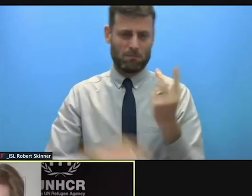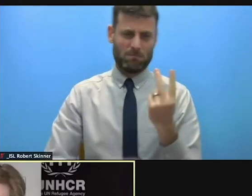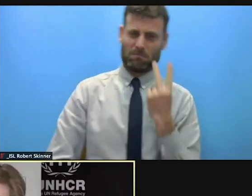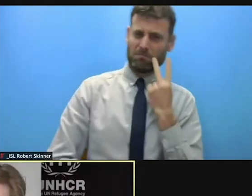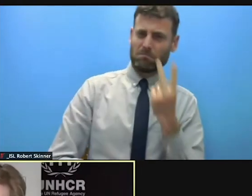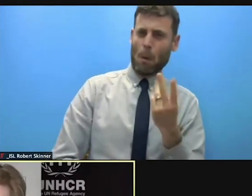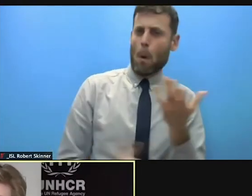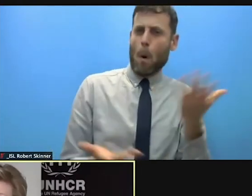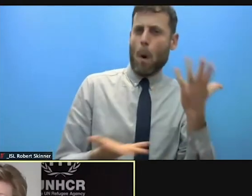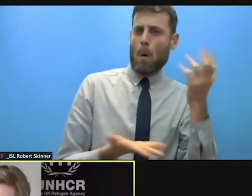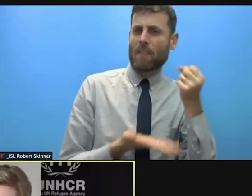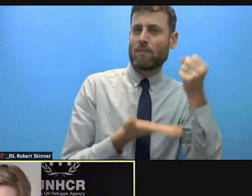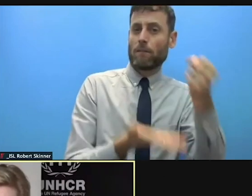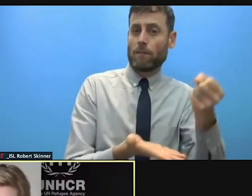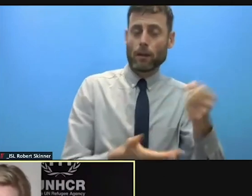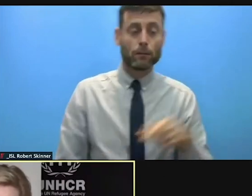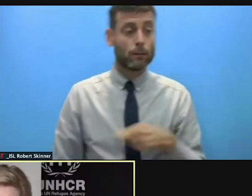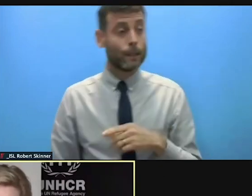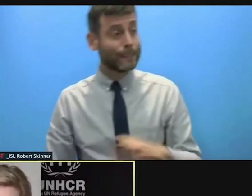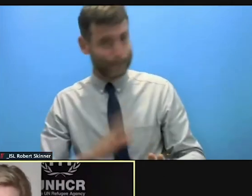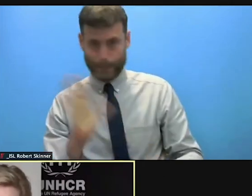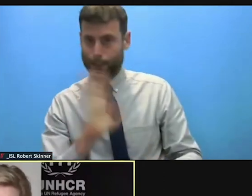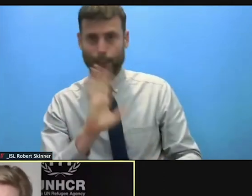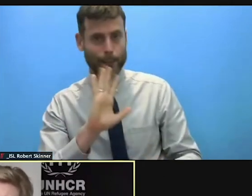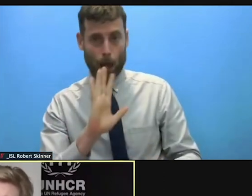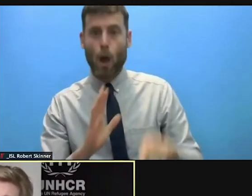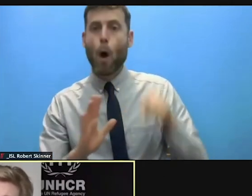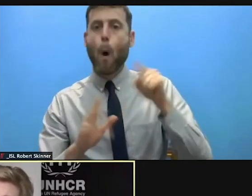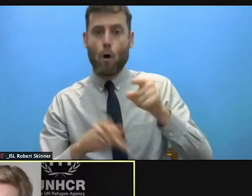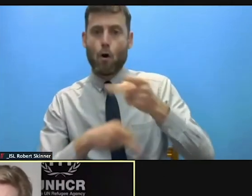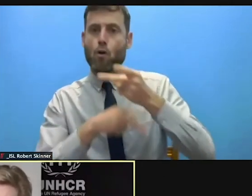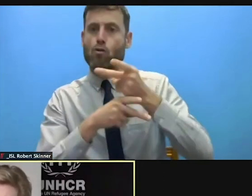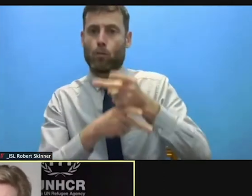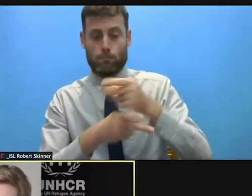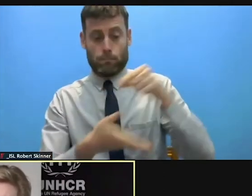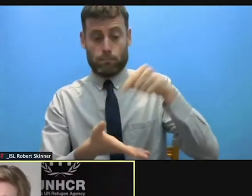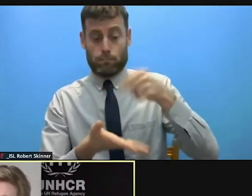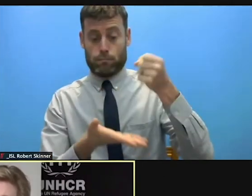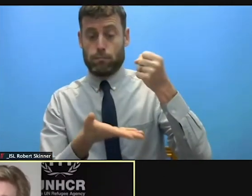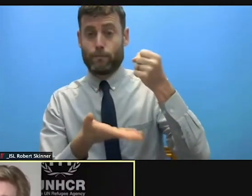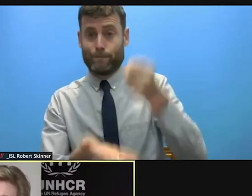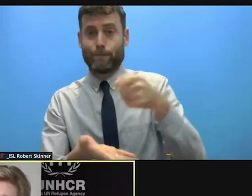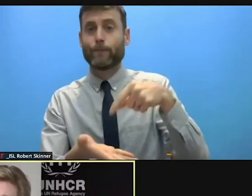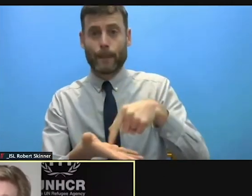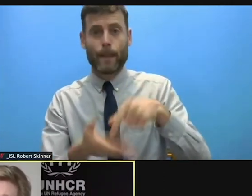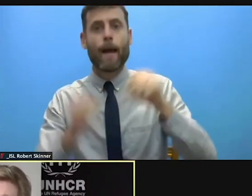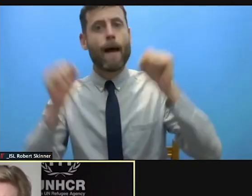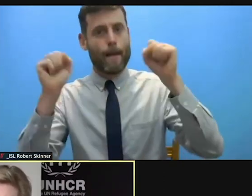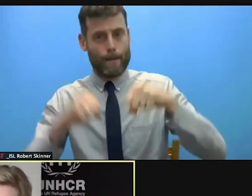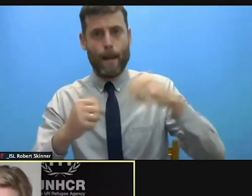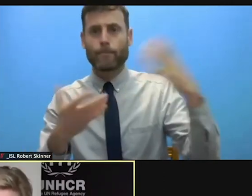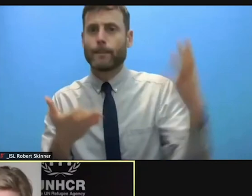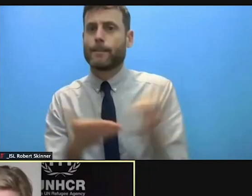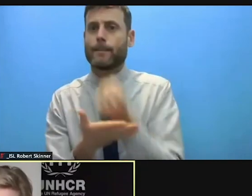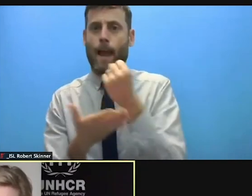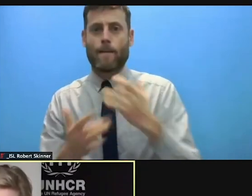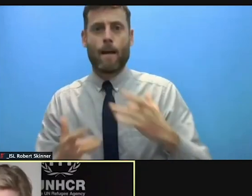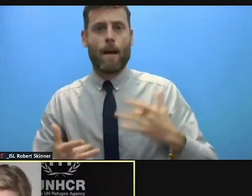have a clear answer except to say we do need new ideas. You have described and